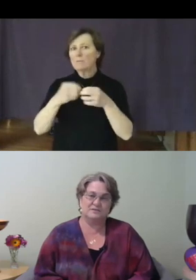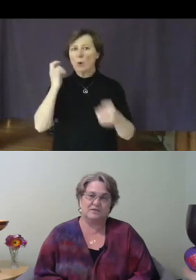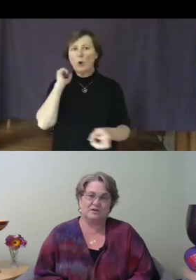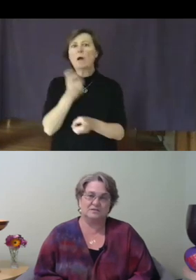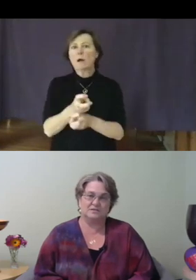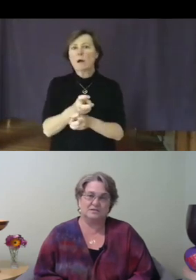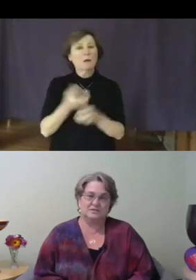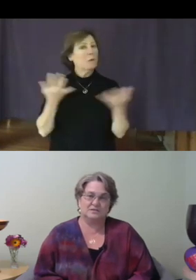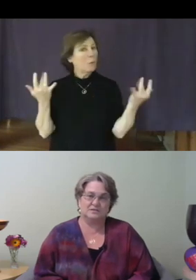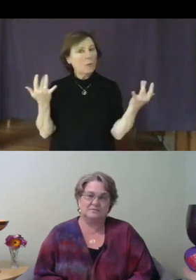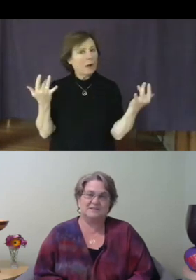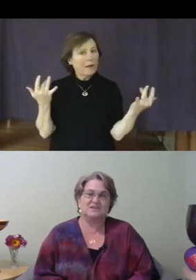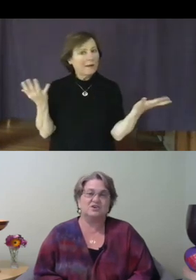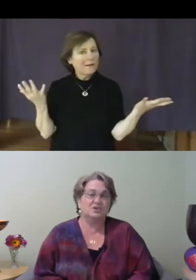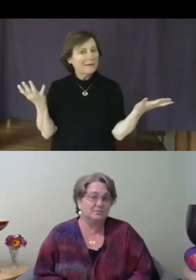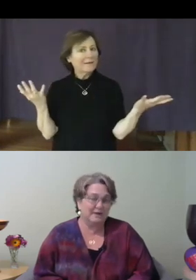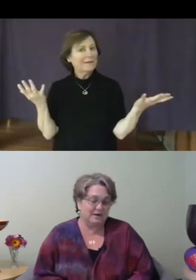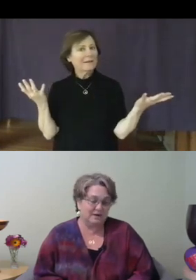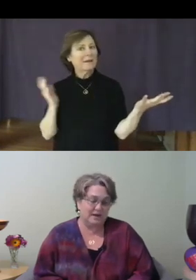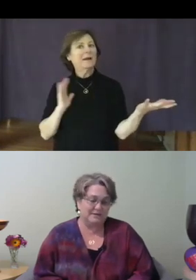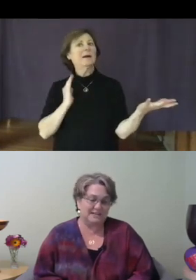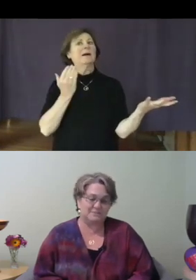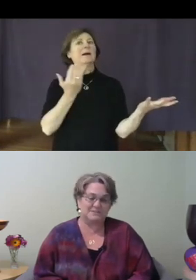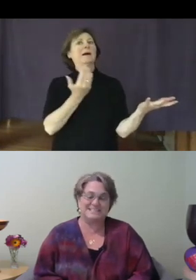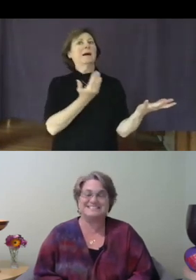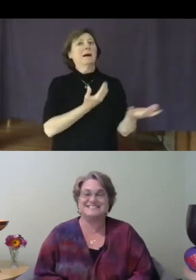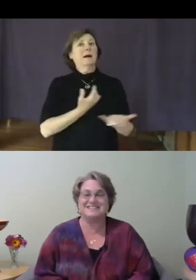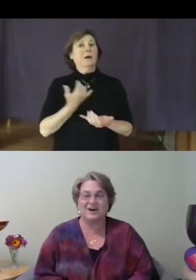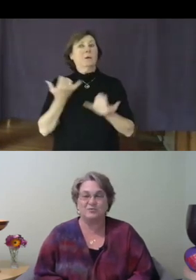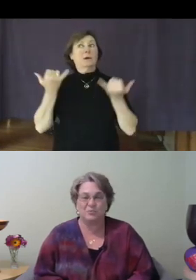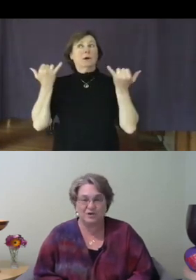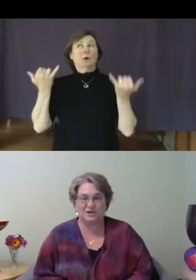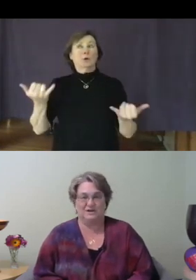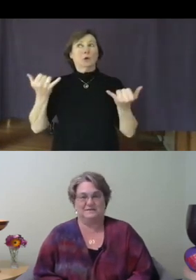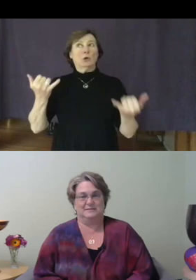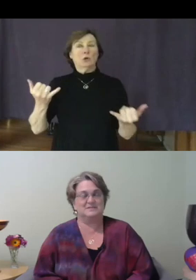all, because our current paradigm and expertise does not work on them so we